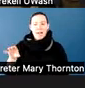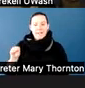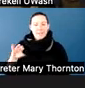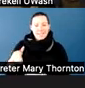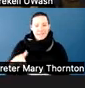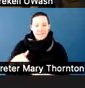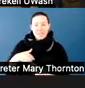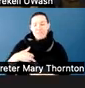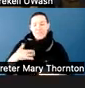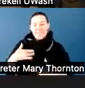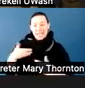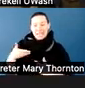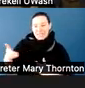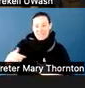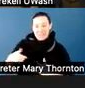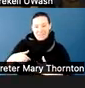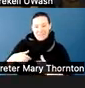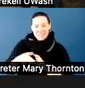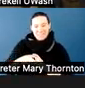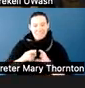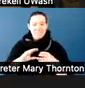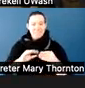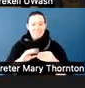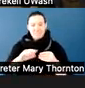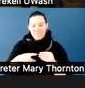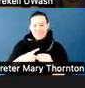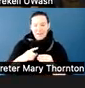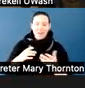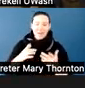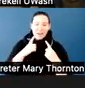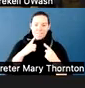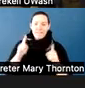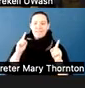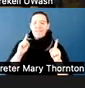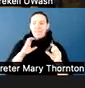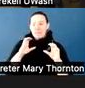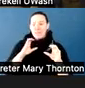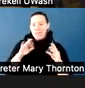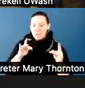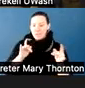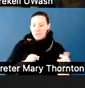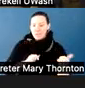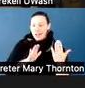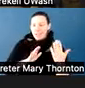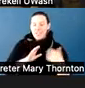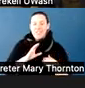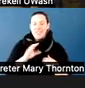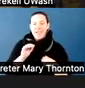to talk about effective communication strategies and classroom management strategies for neurodiverse learners.